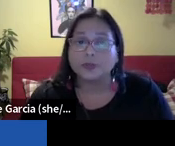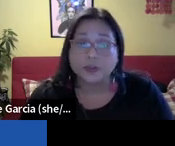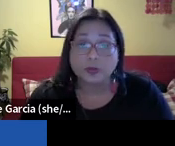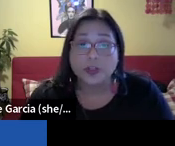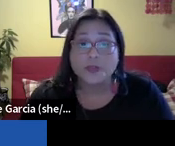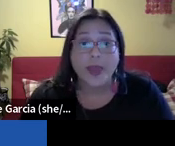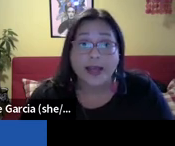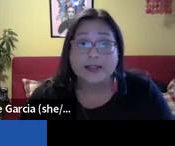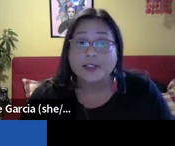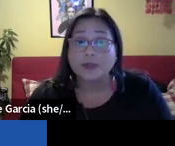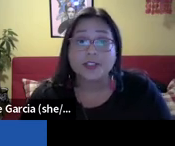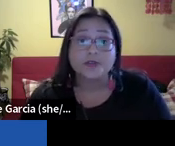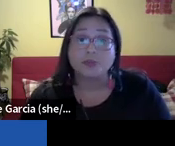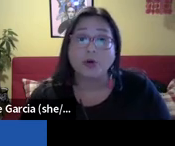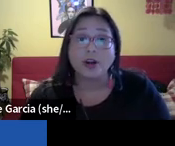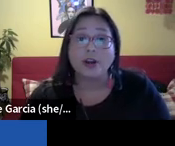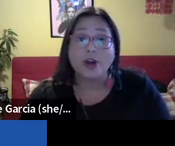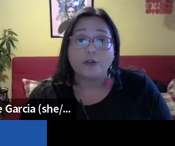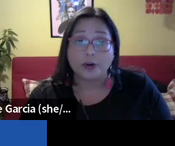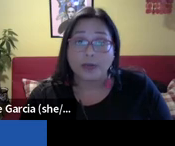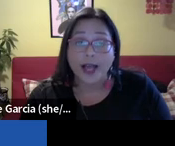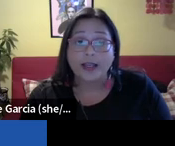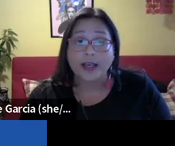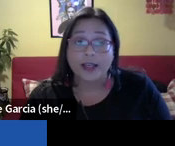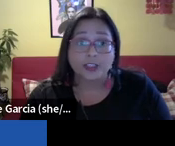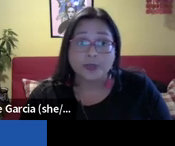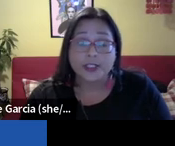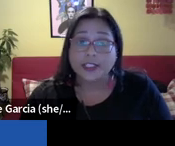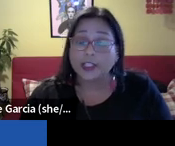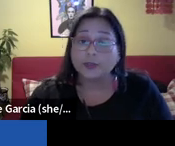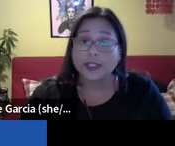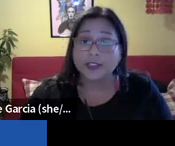Supreme Court. We have seen legislatures and courts across the country, restricting abortion rights, and even penalizing or criminalizing it and they have been assailing the bodily autonomy and safety, of ch transgender people as well, even in Oregon there are